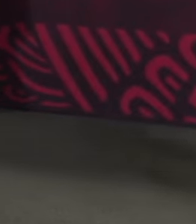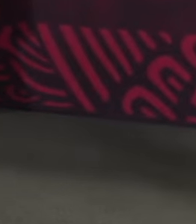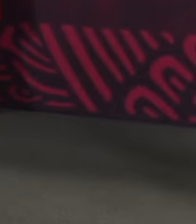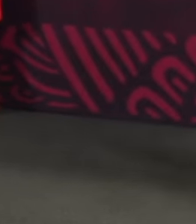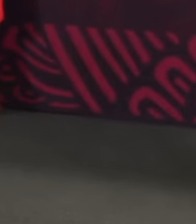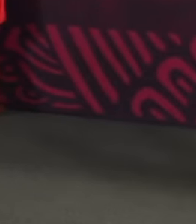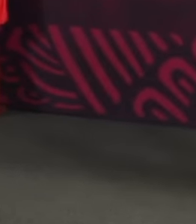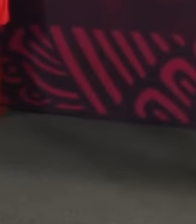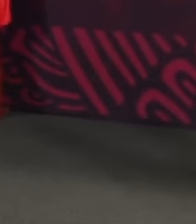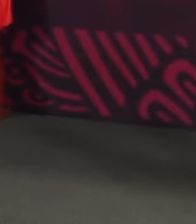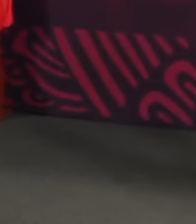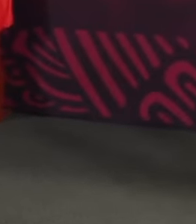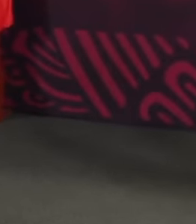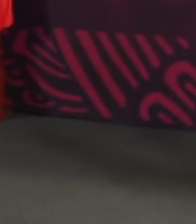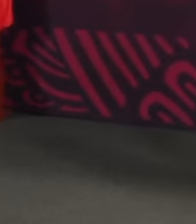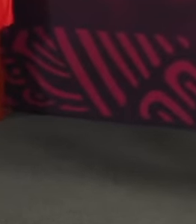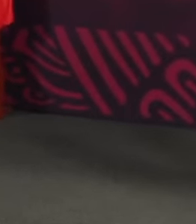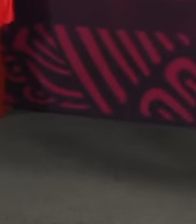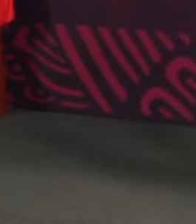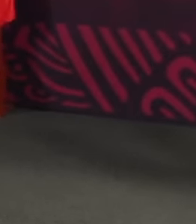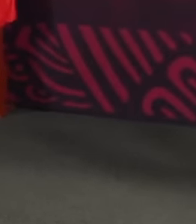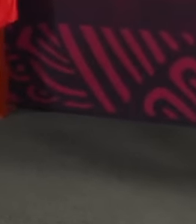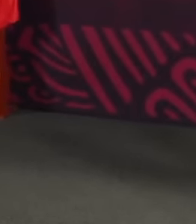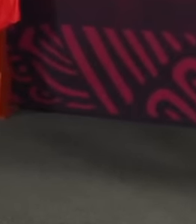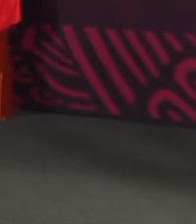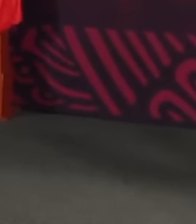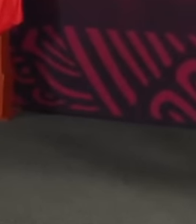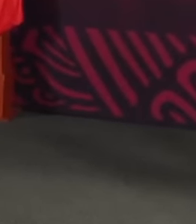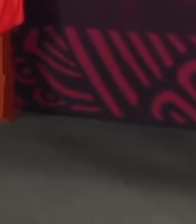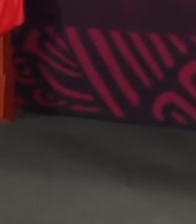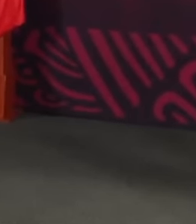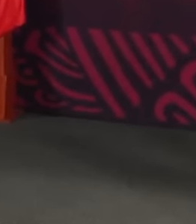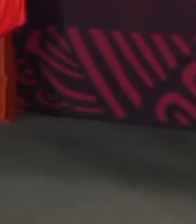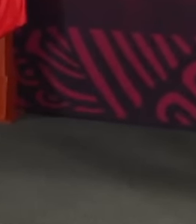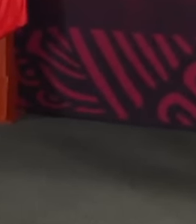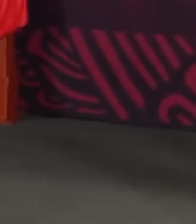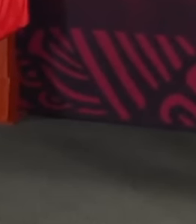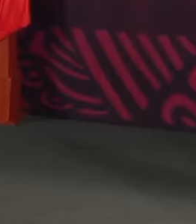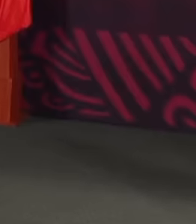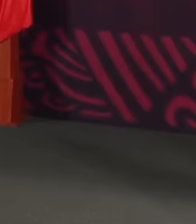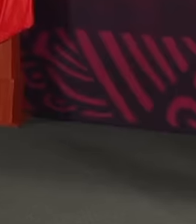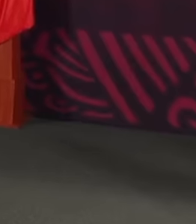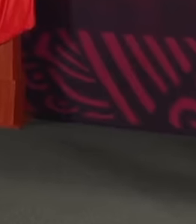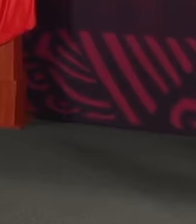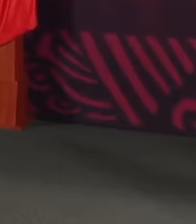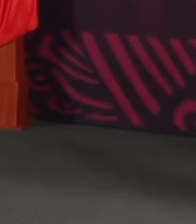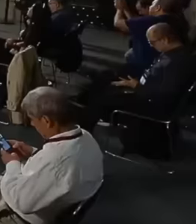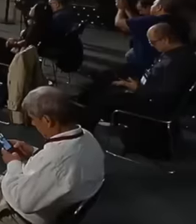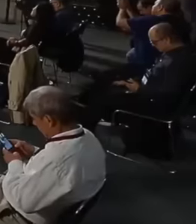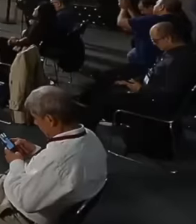Therefore, many foreign journalists have been coming to the conference to ask